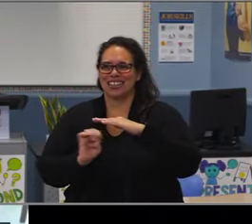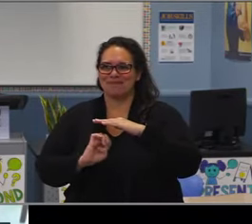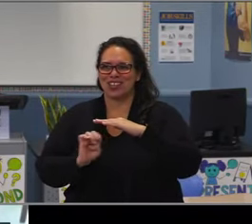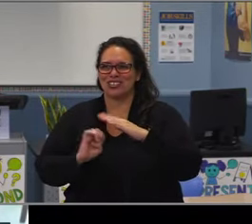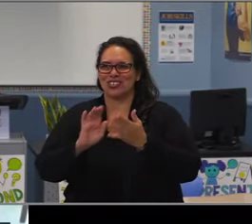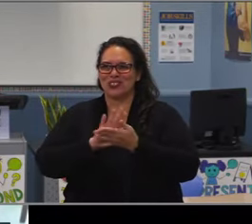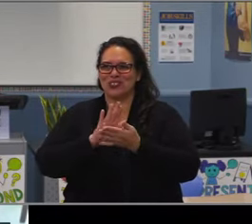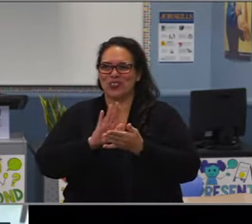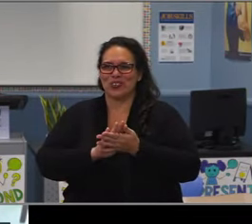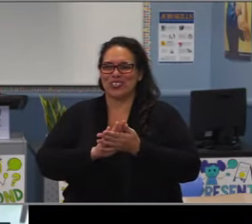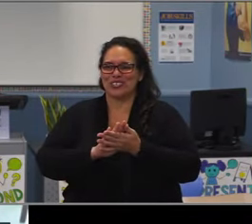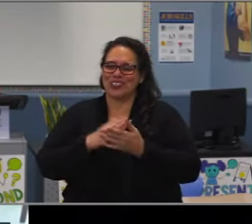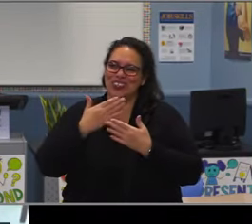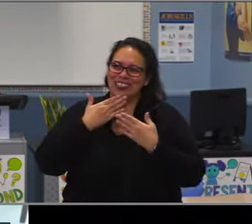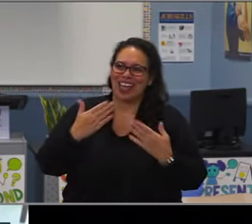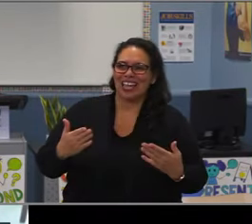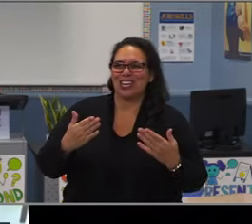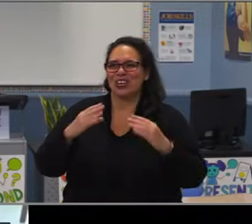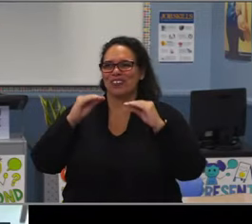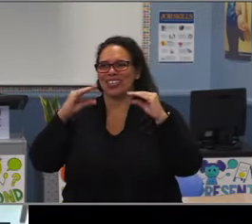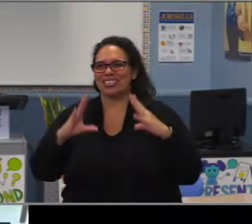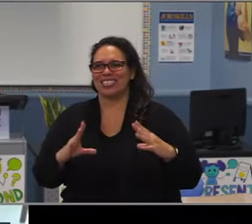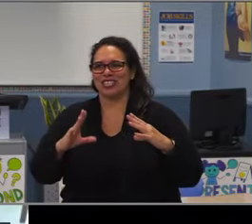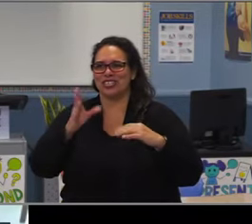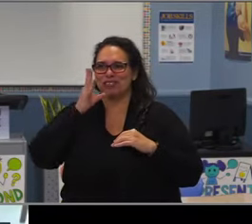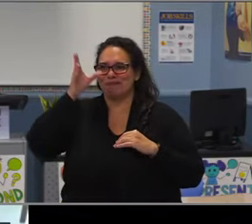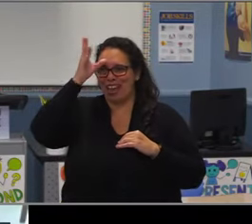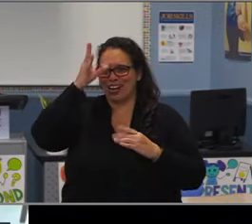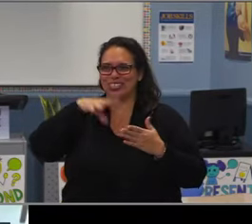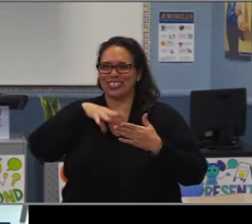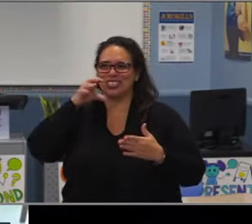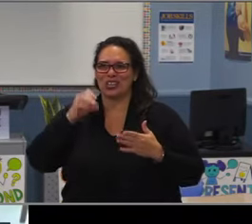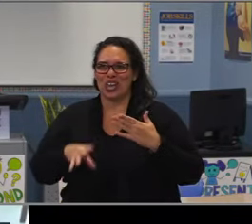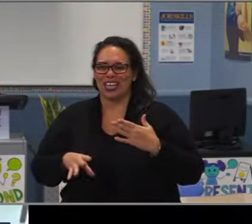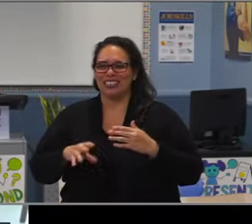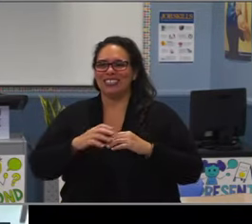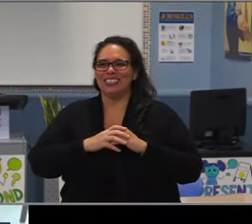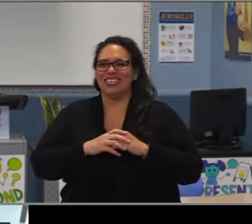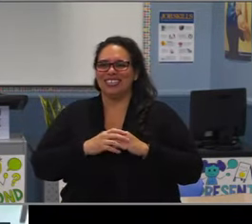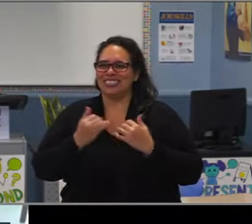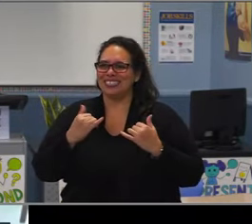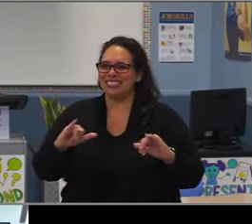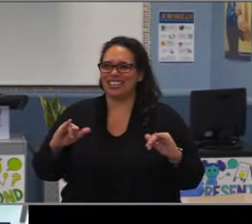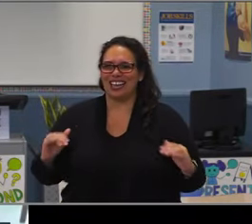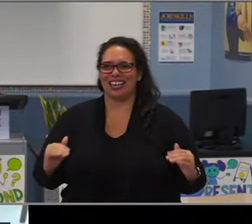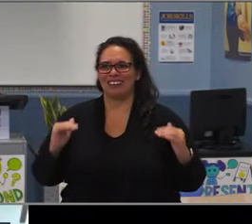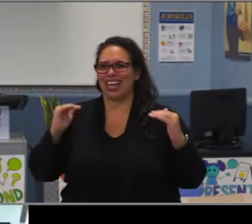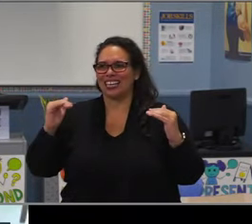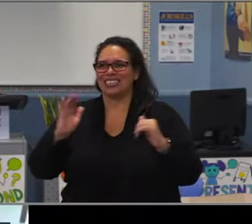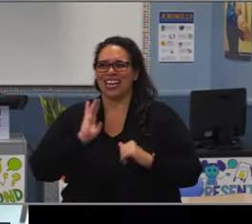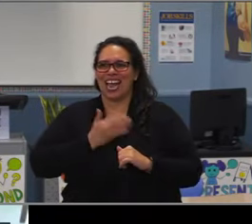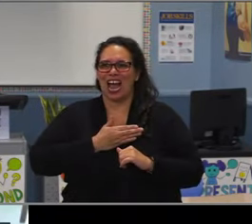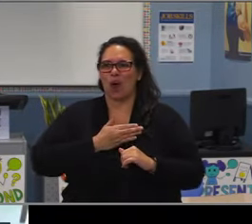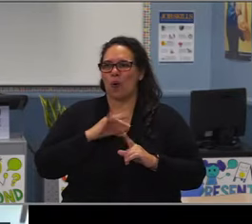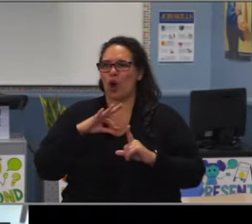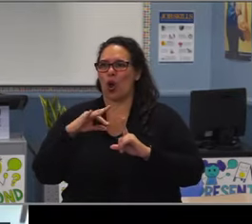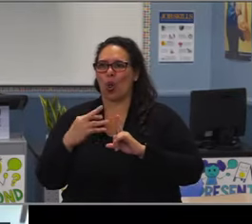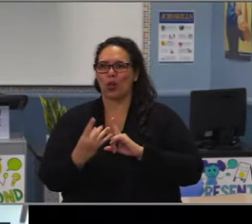for being a great model for all of us. We look forward to crossing paths with you. We hope that you won't be a stranger to us,